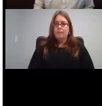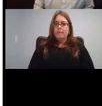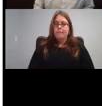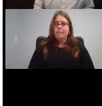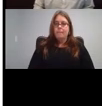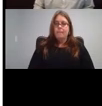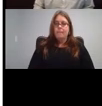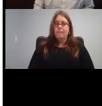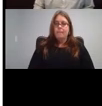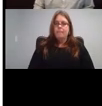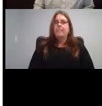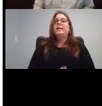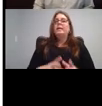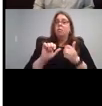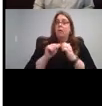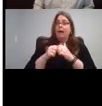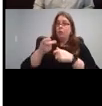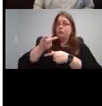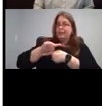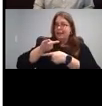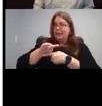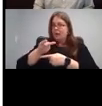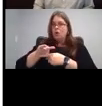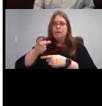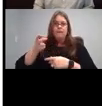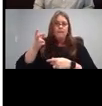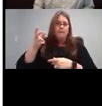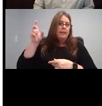taking care of listening devices. There. There is a